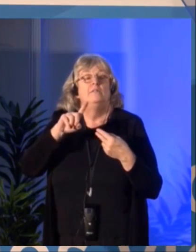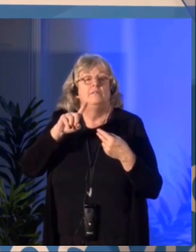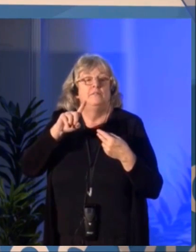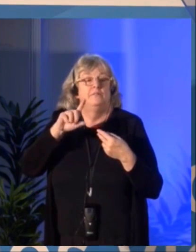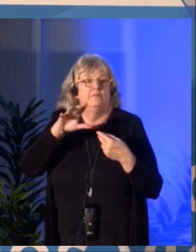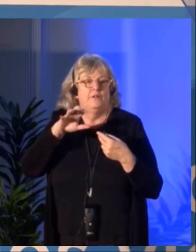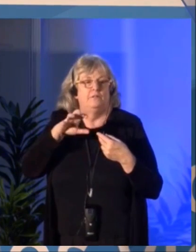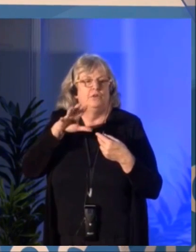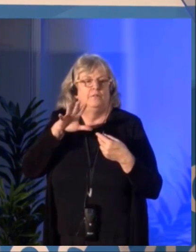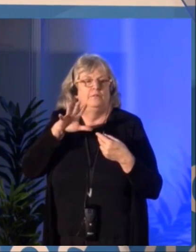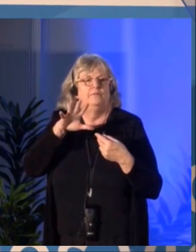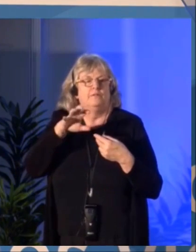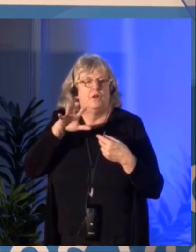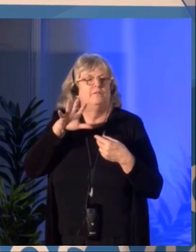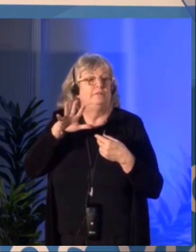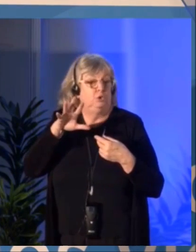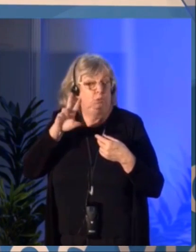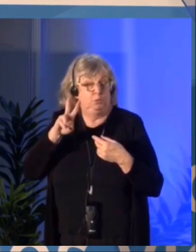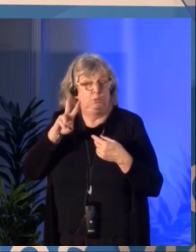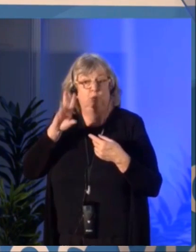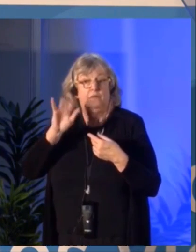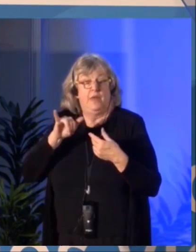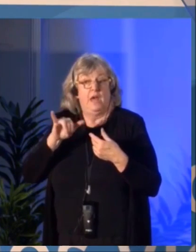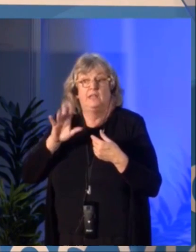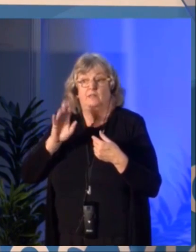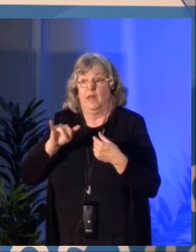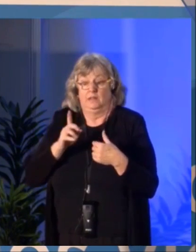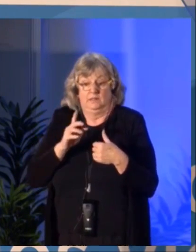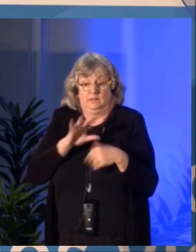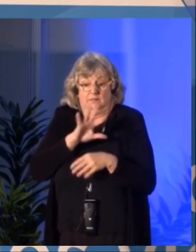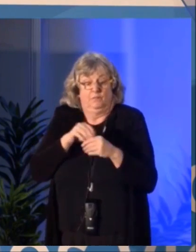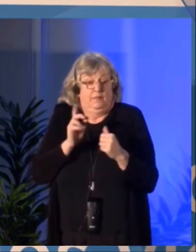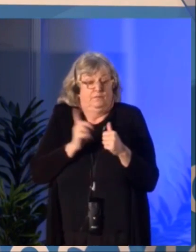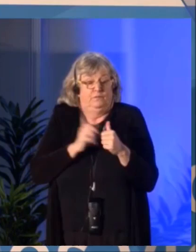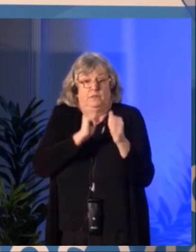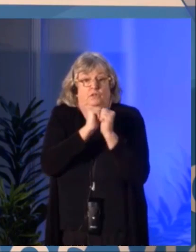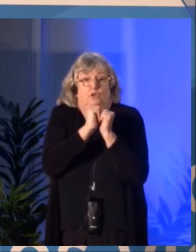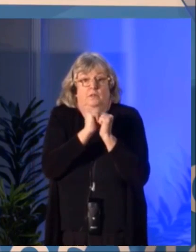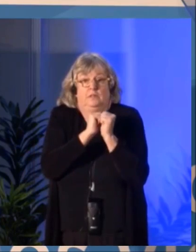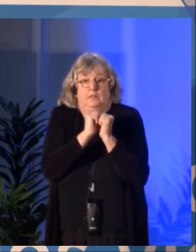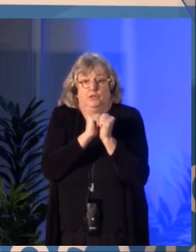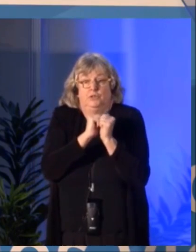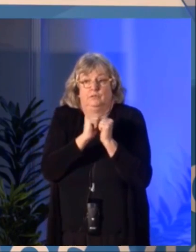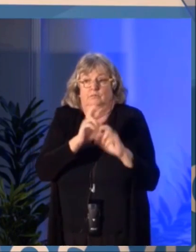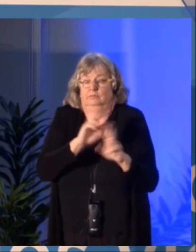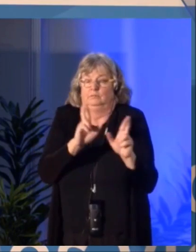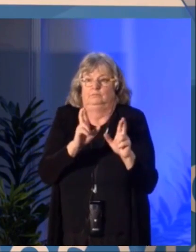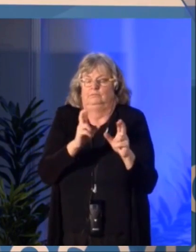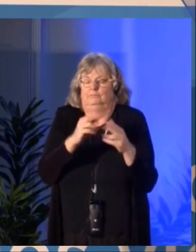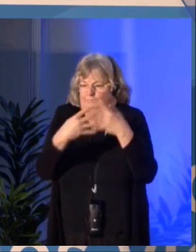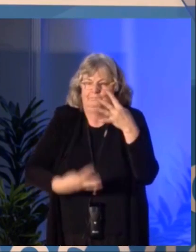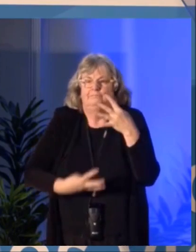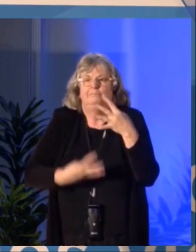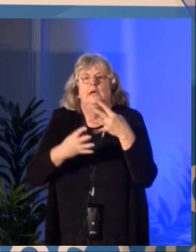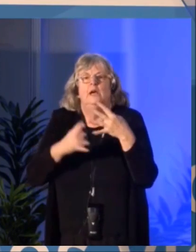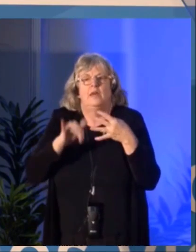To give you an idea of what it represents it is more than all the projects funded by the Canada Council